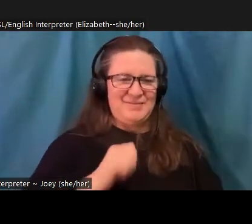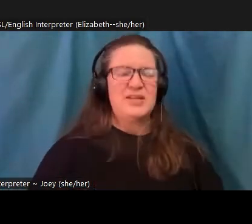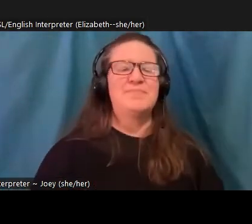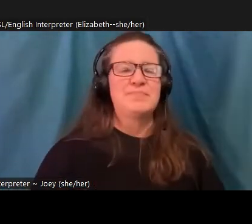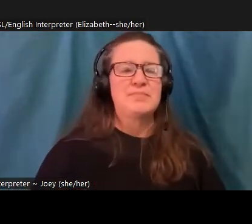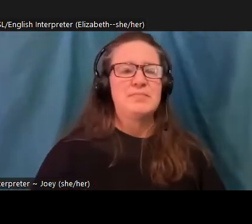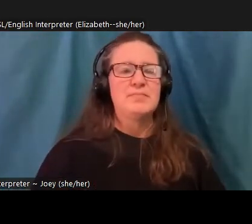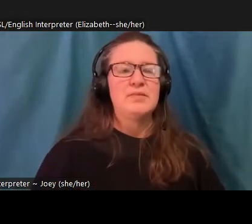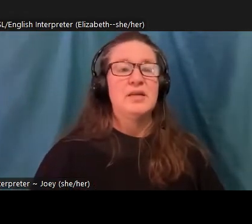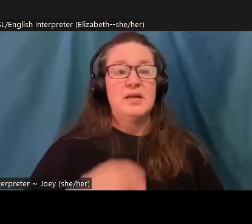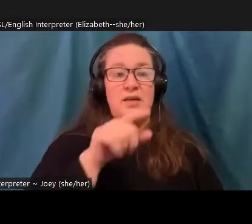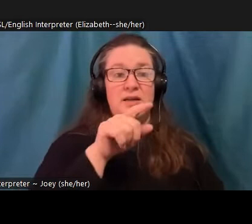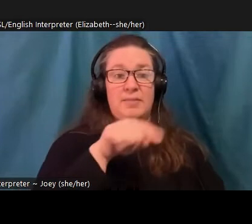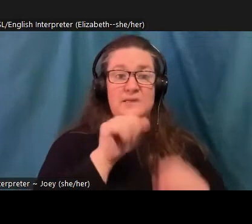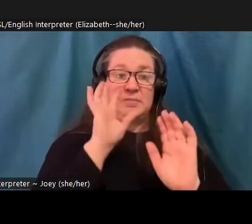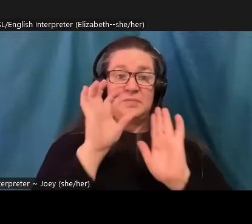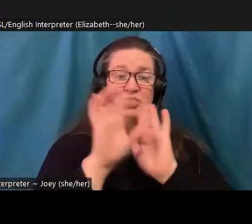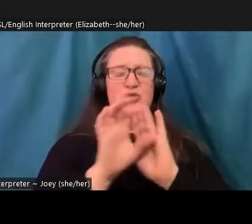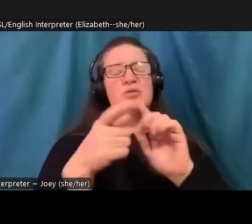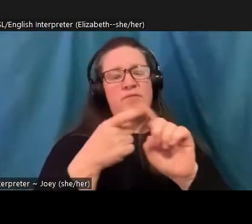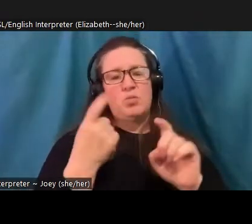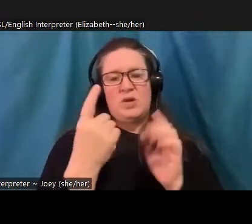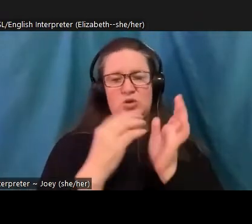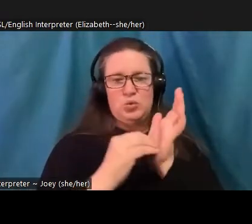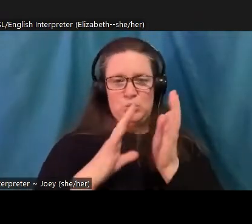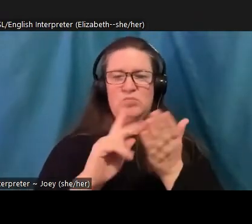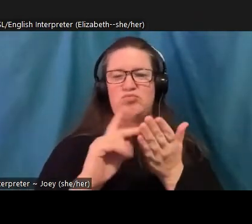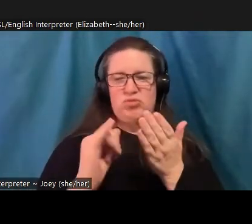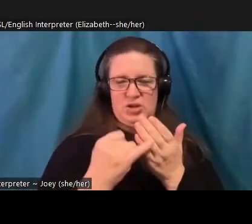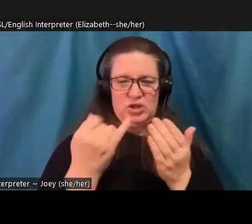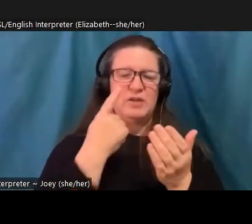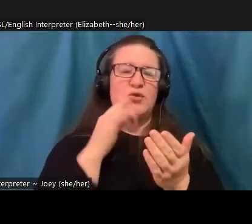that class. When I first launched my seminar on eco